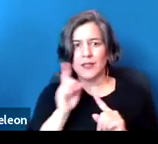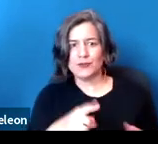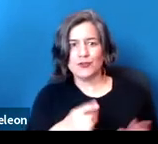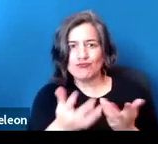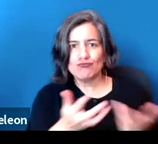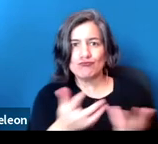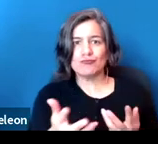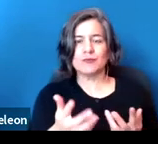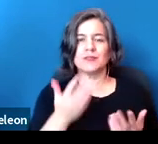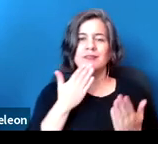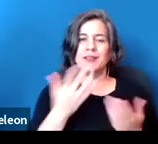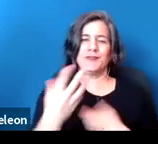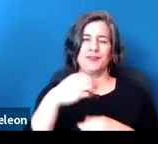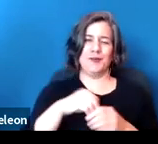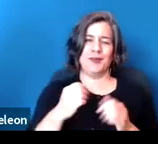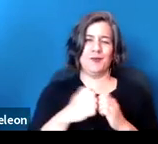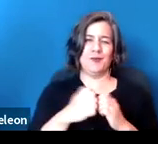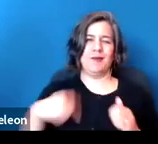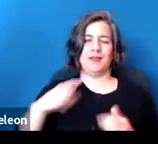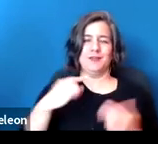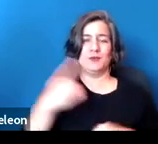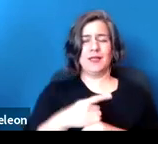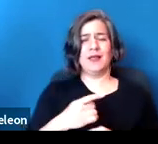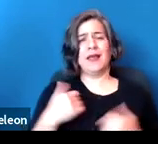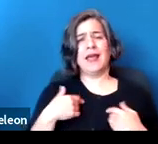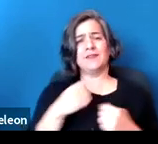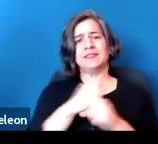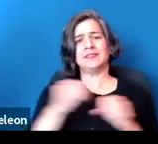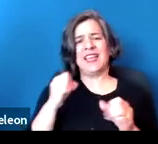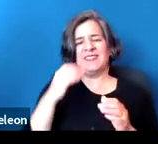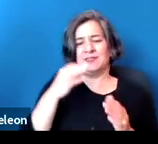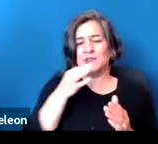And we sincerely hope that everyone has a safe end of the year and we hope